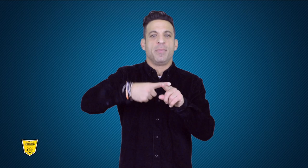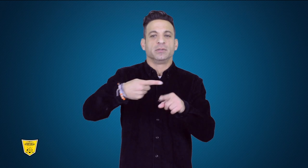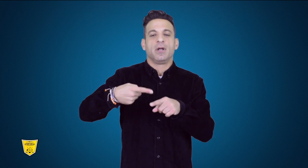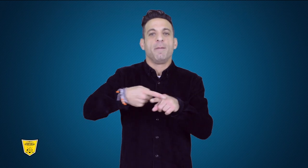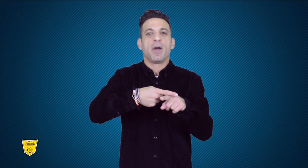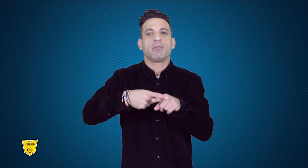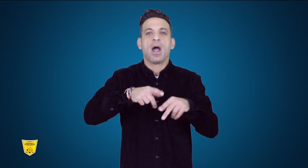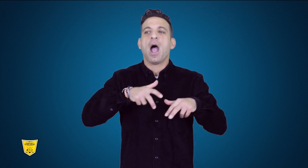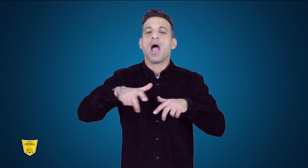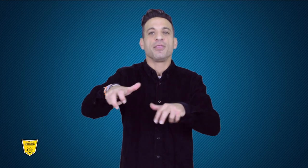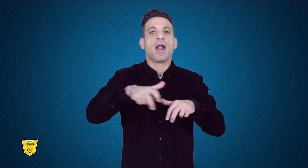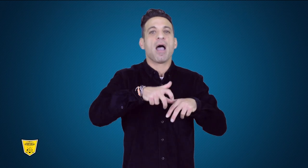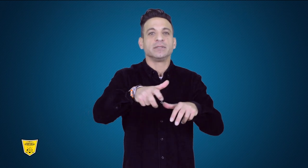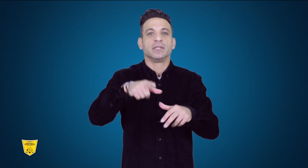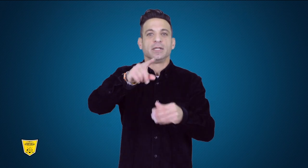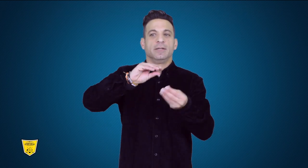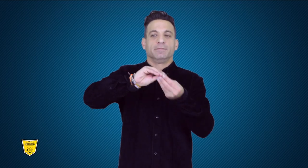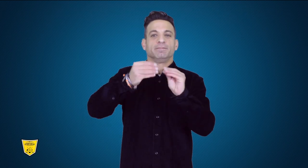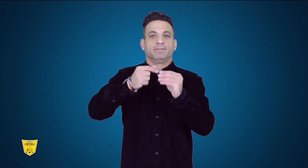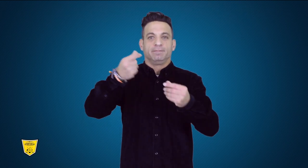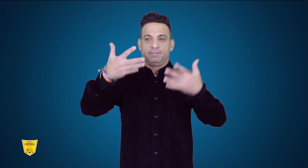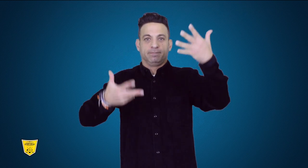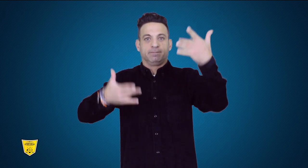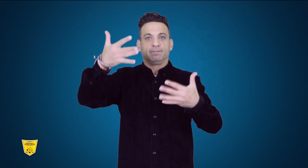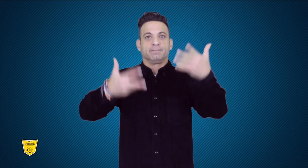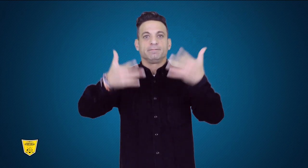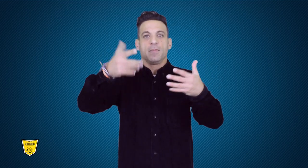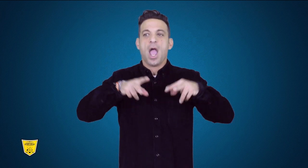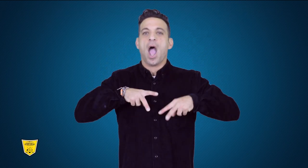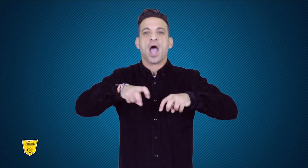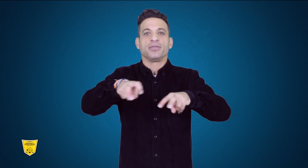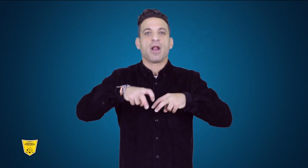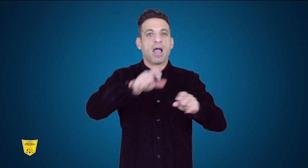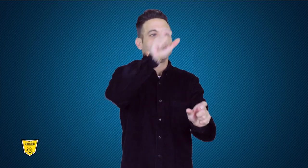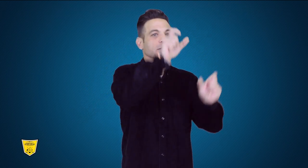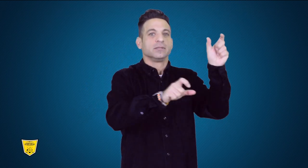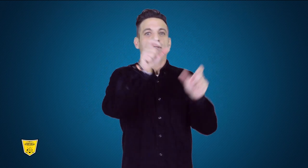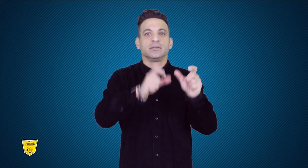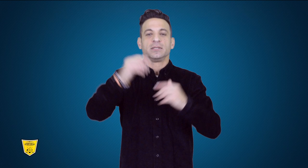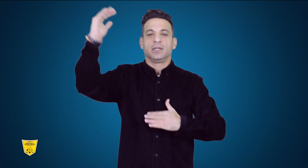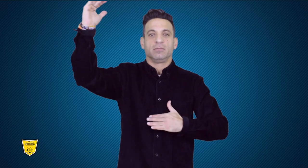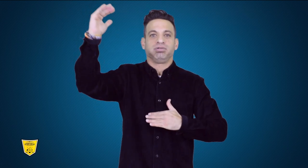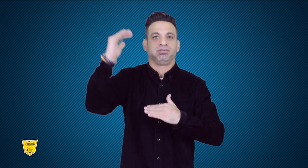participating as another factor as the number of athletes dropped